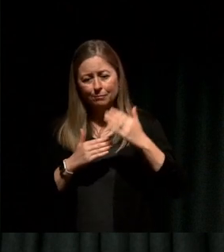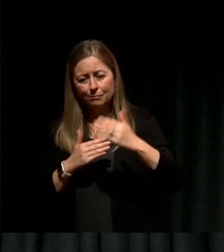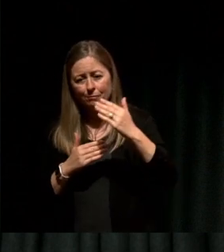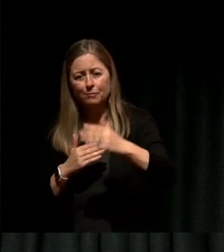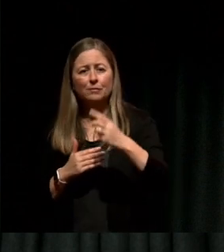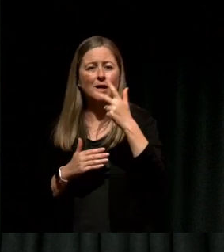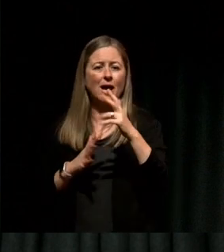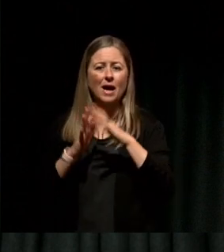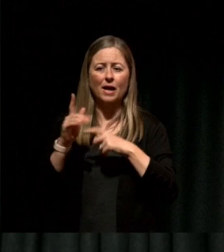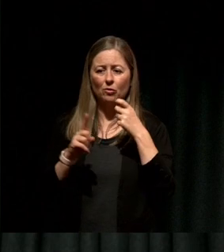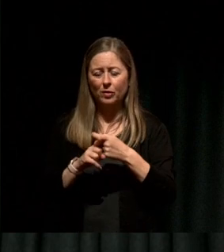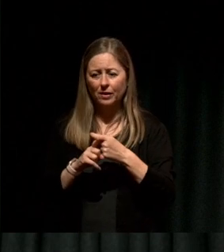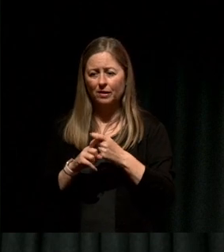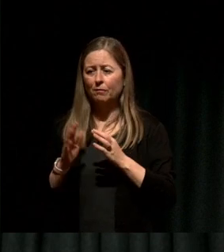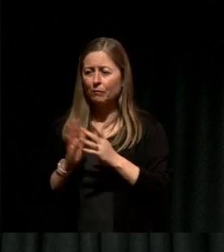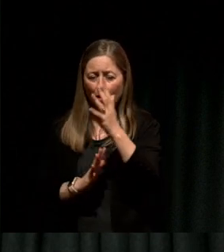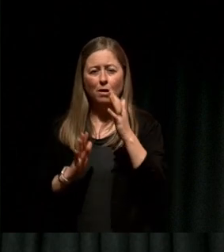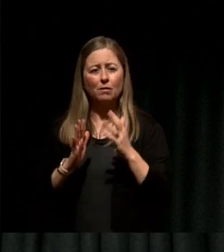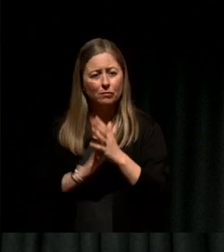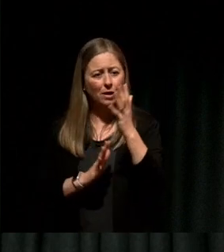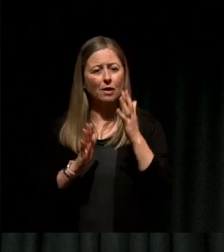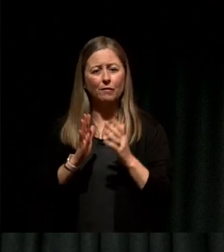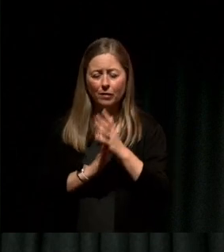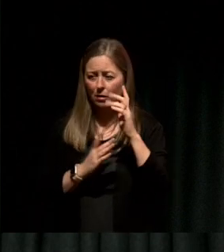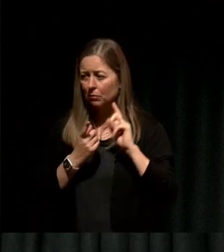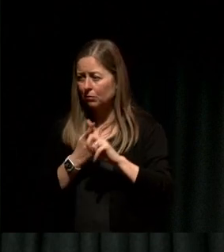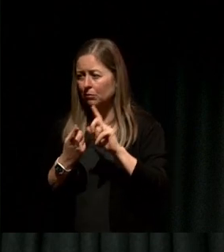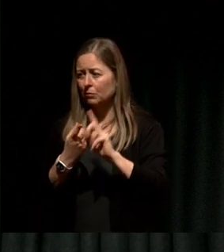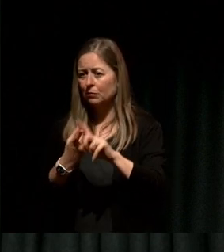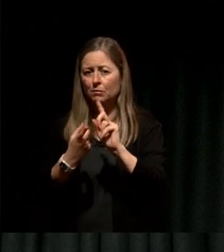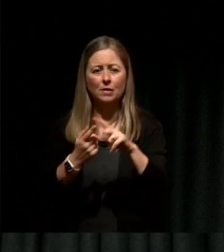Part of my job I read every major news article about it every single day.